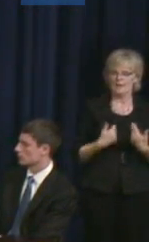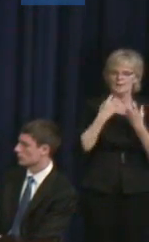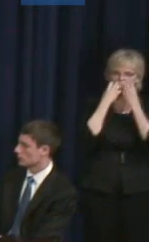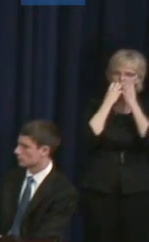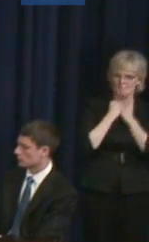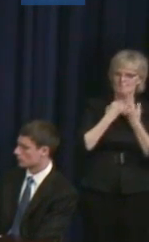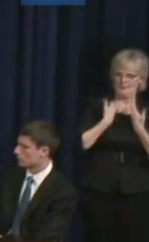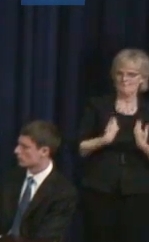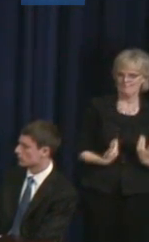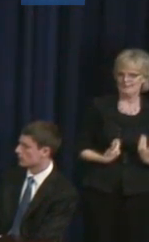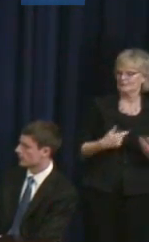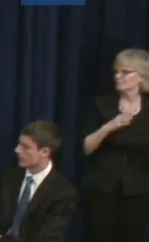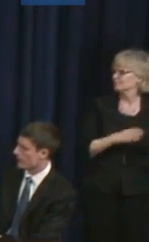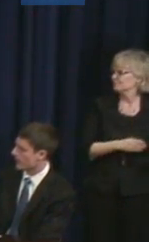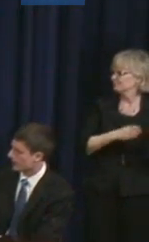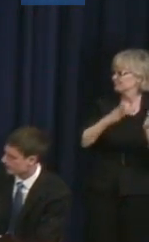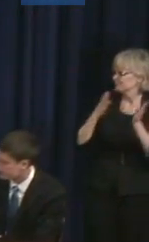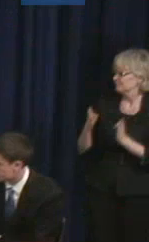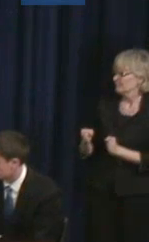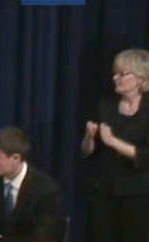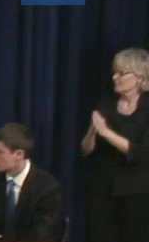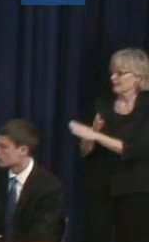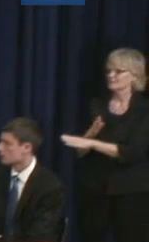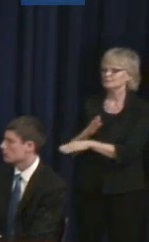Doug Garner: I think moving forward, continued exposure